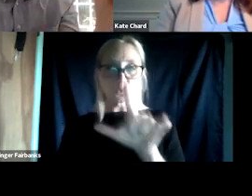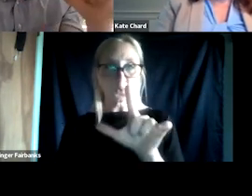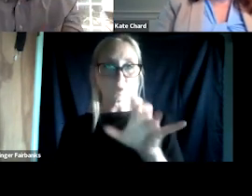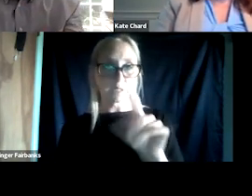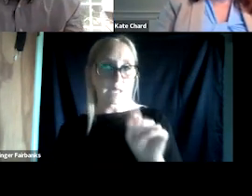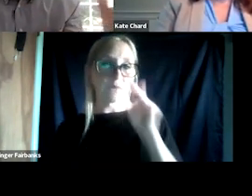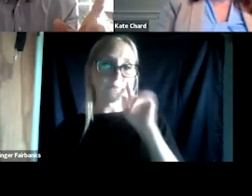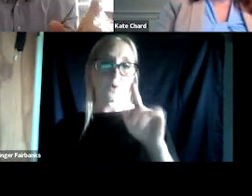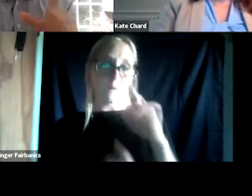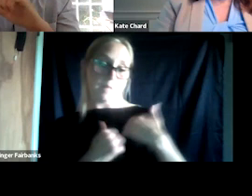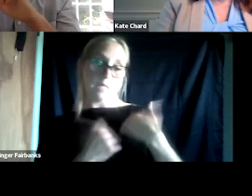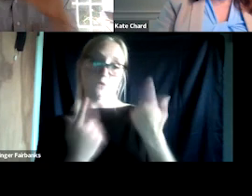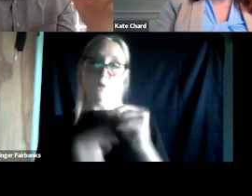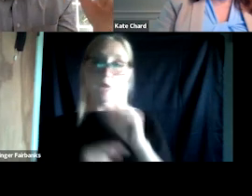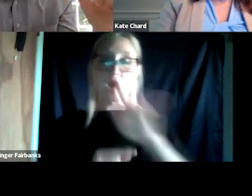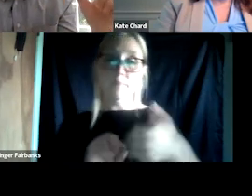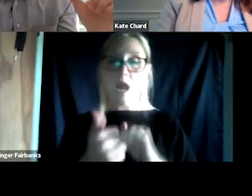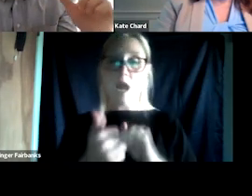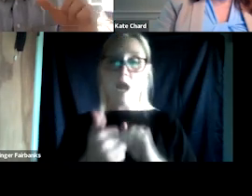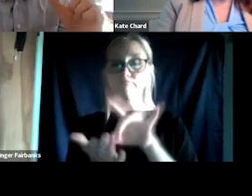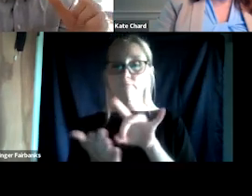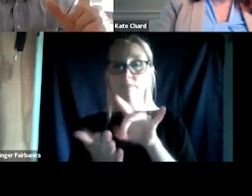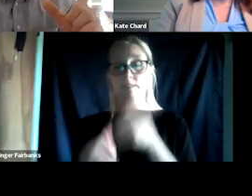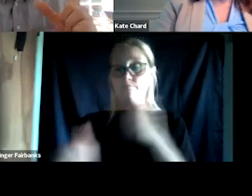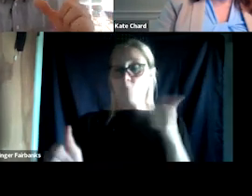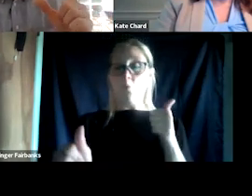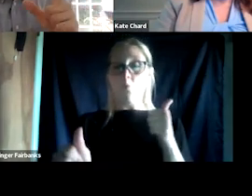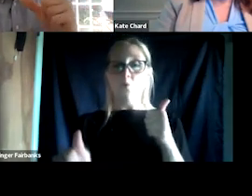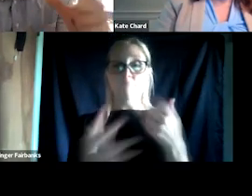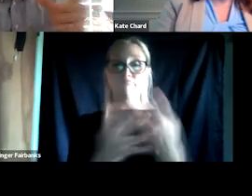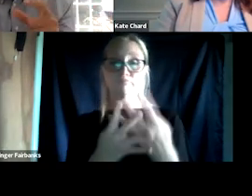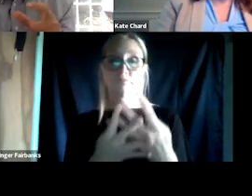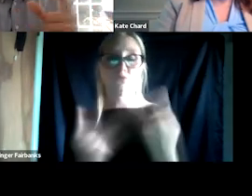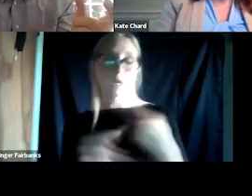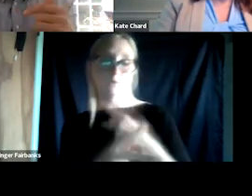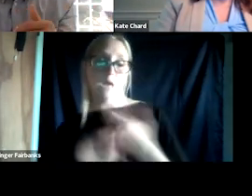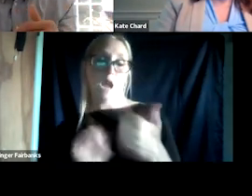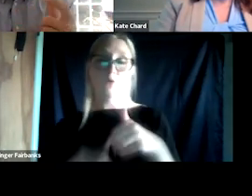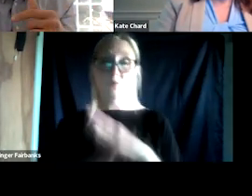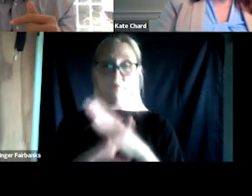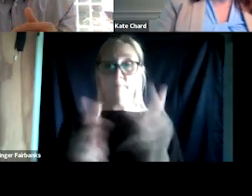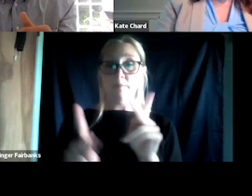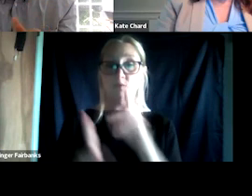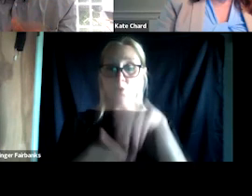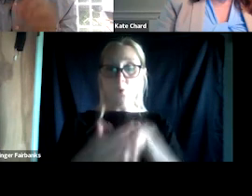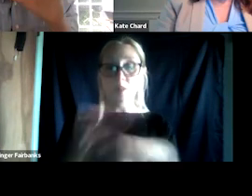folks out of the justice system. It's a big focus of what we're doing in VJP these days is thinking about how to prevent folks from getting into jail and courts, et cetera.